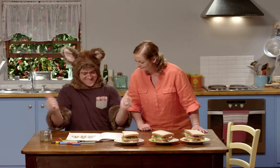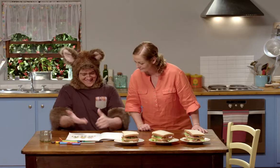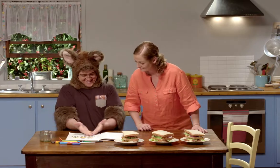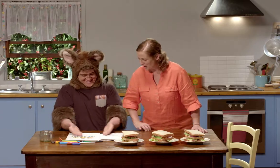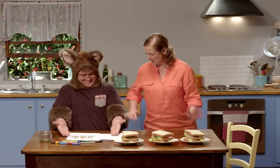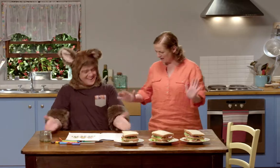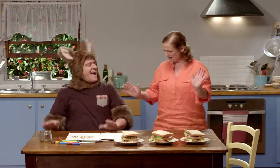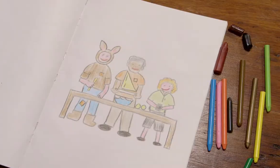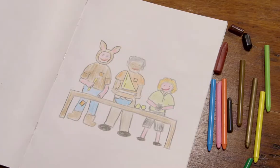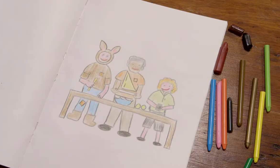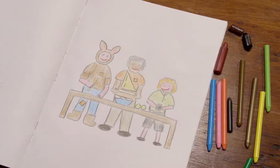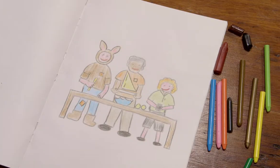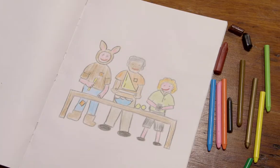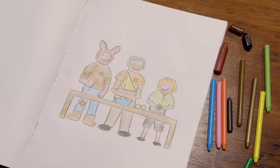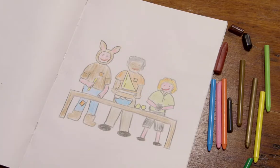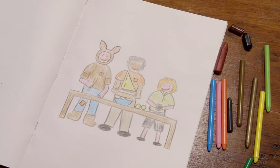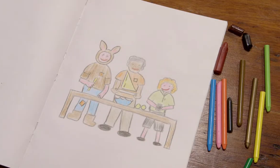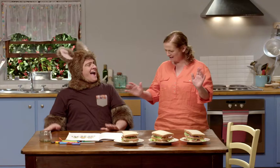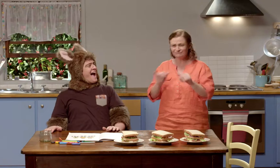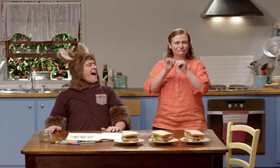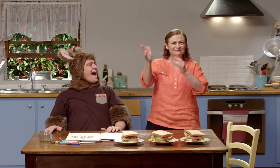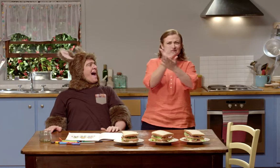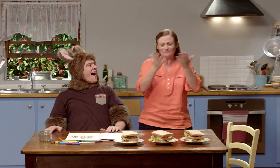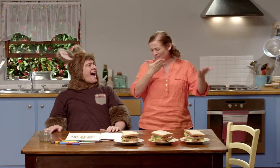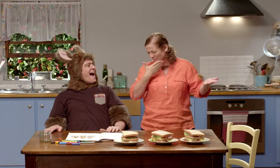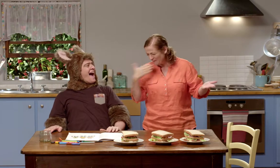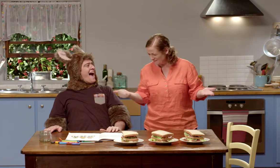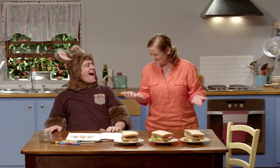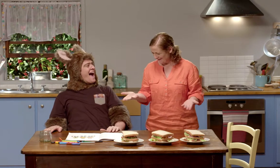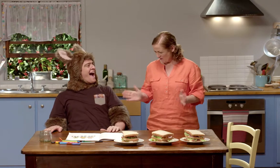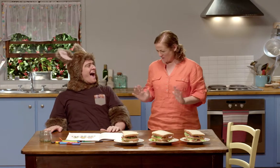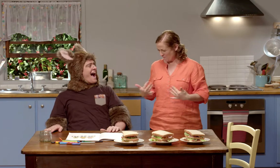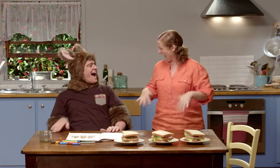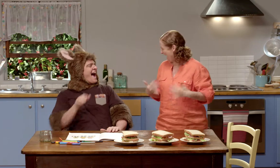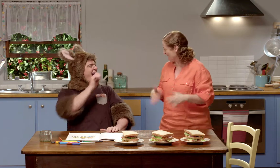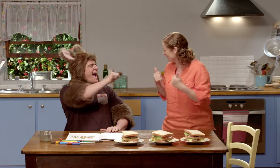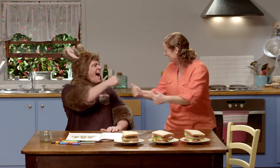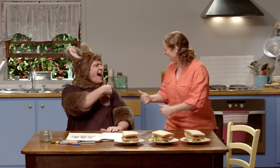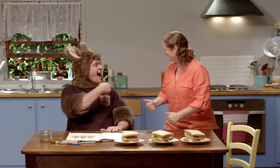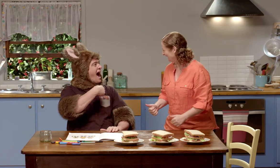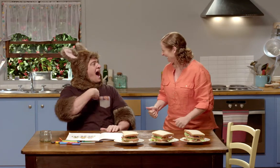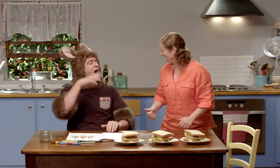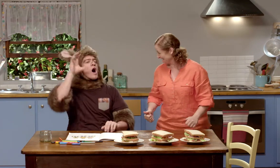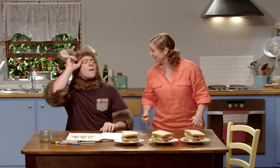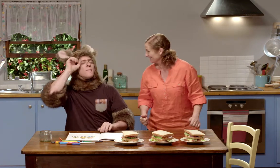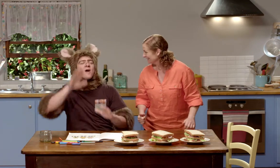Sally, I'm all finished. Oh what a beautiful drawing, Possum. That is great.